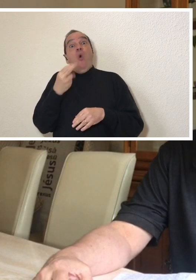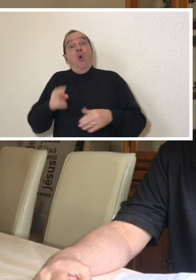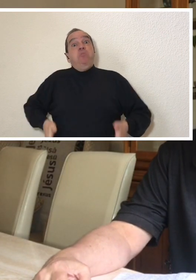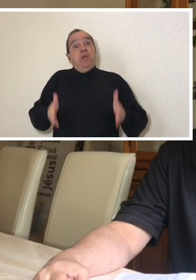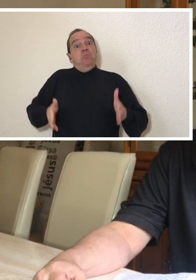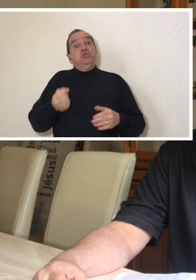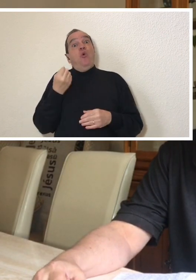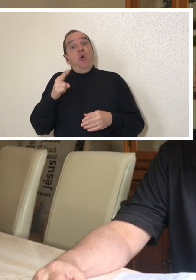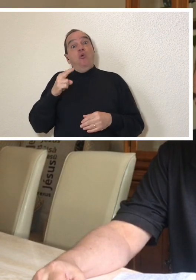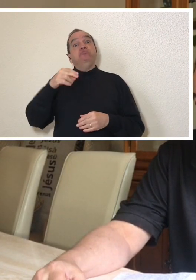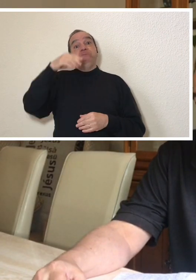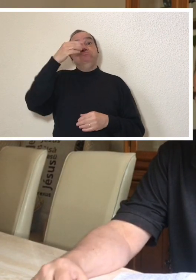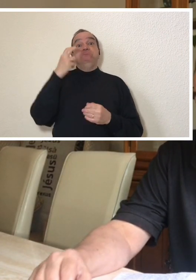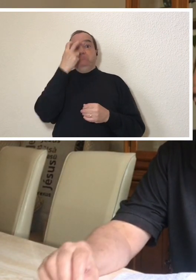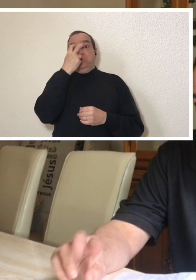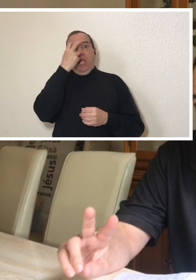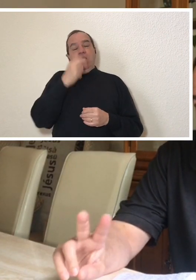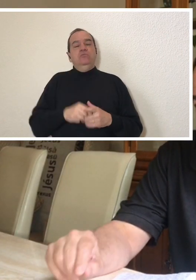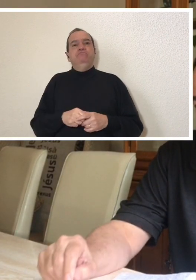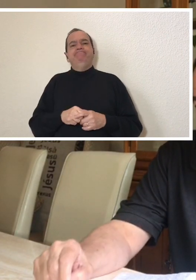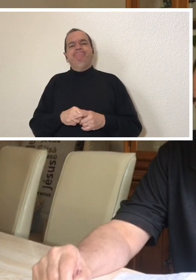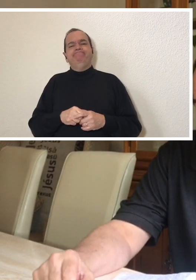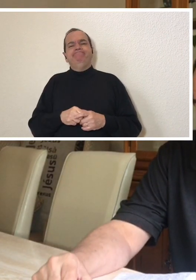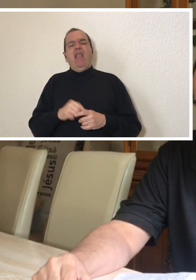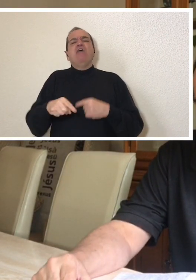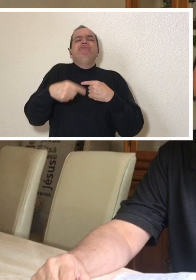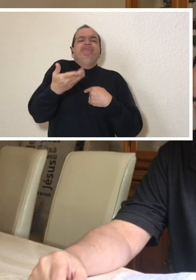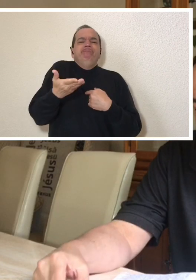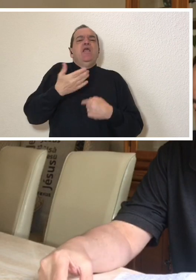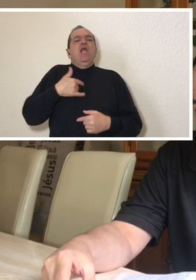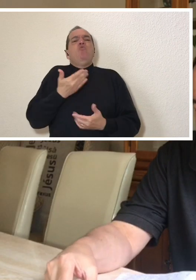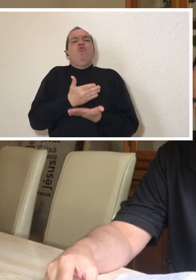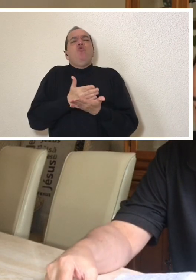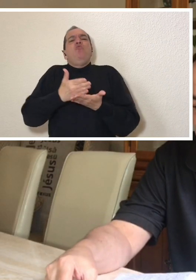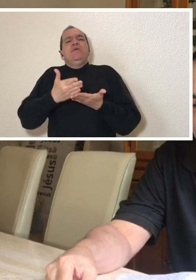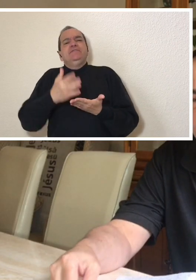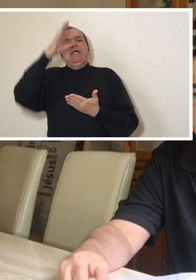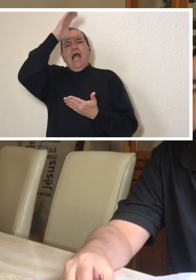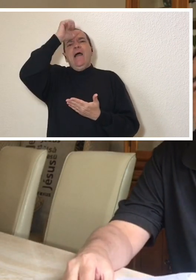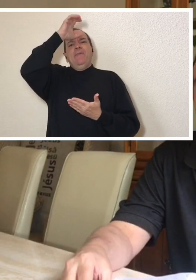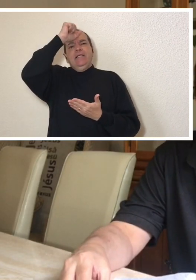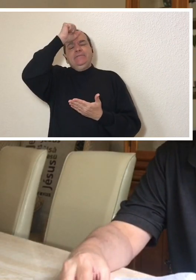I immediately learned two lessons. first is that I have to have